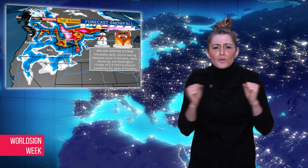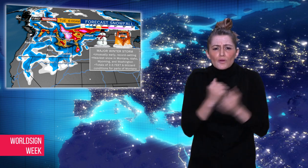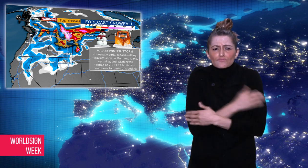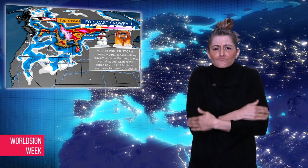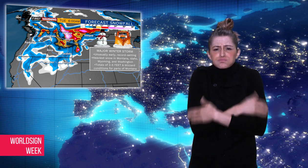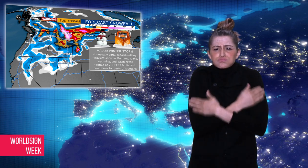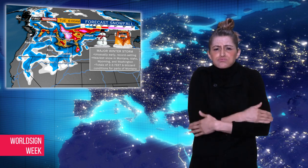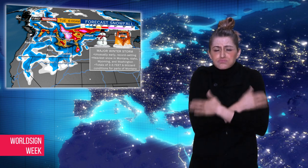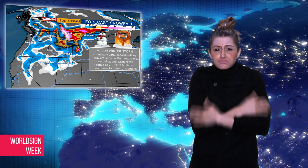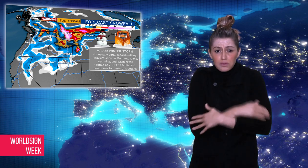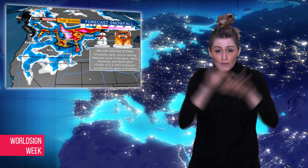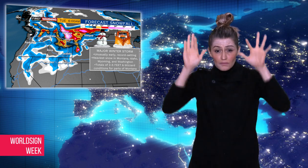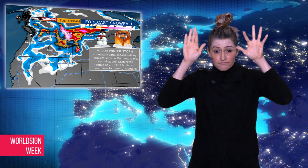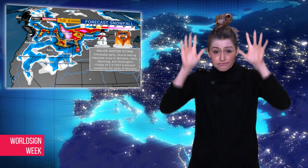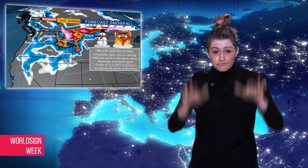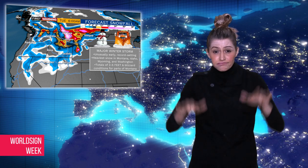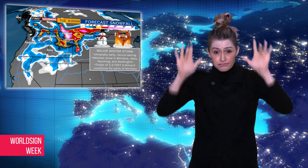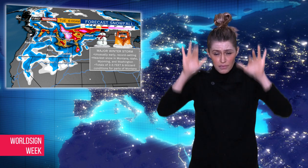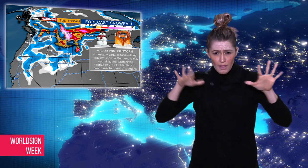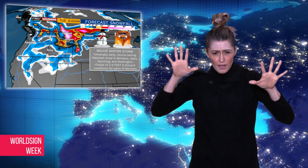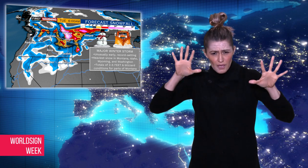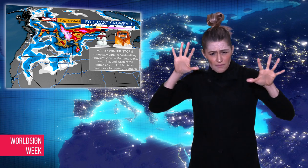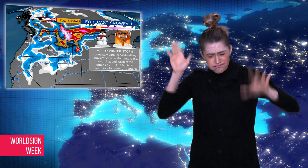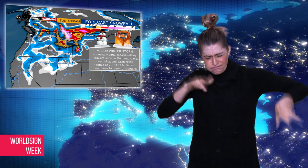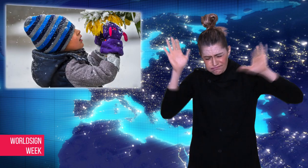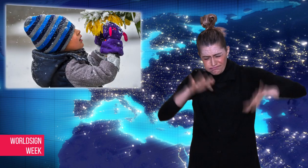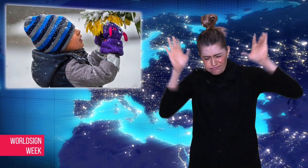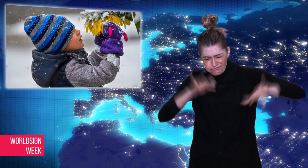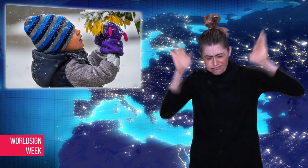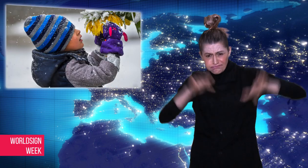Canada last weekend.